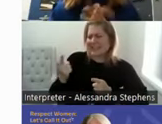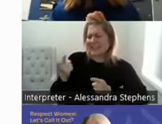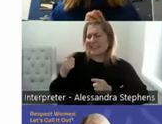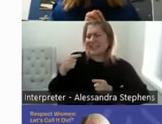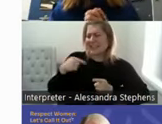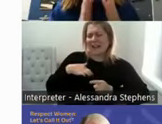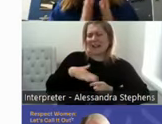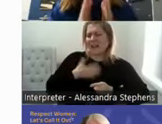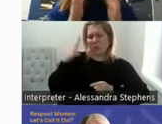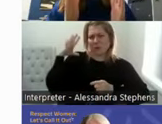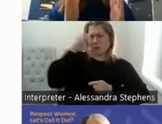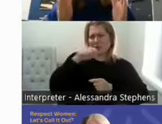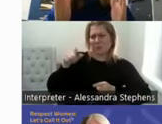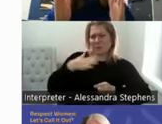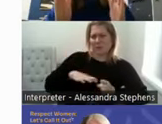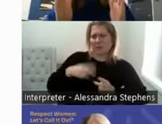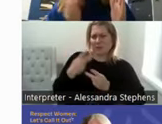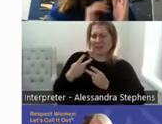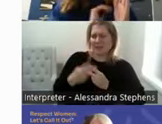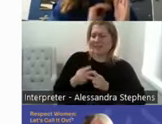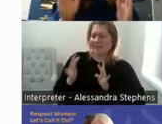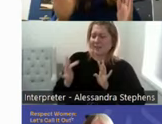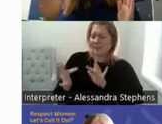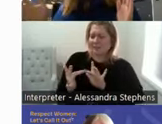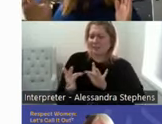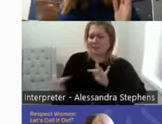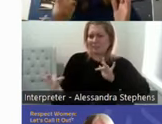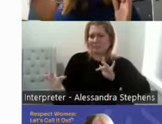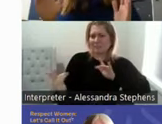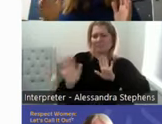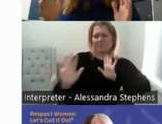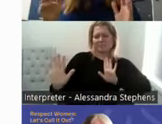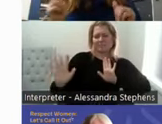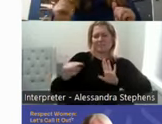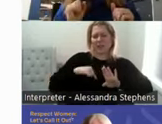touch her so there's this disconnection of I don't want to cross you, I don't want to have